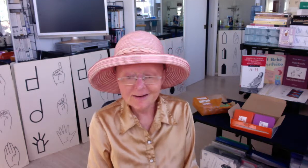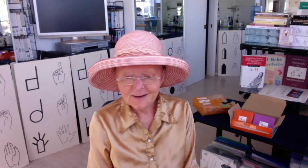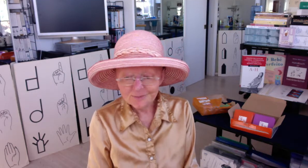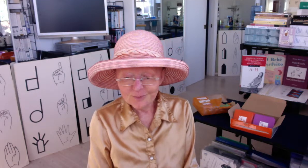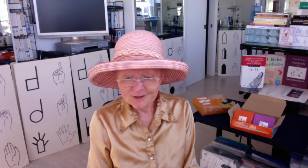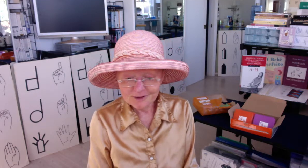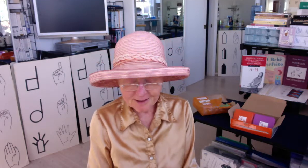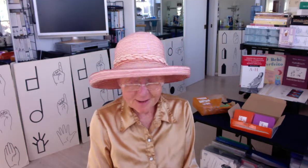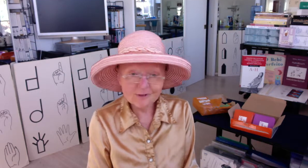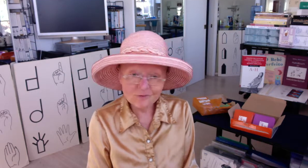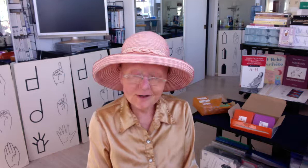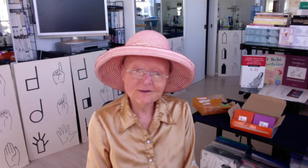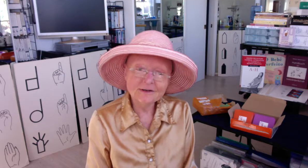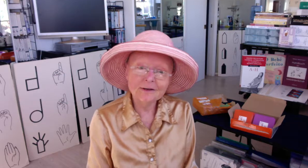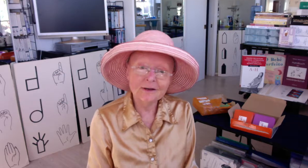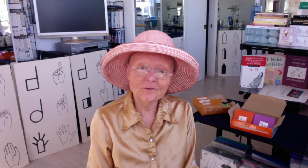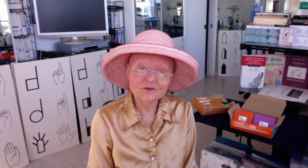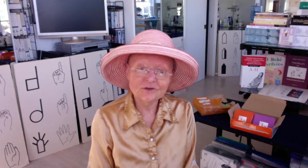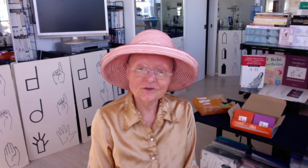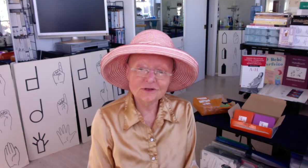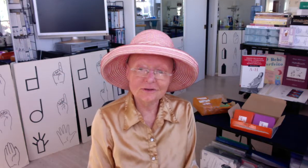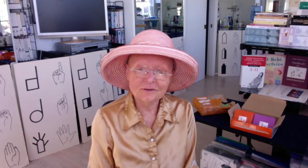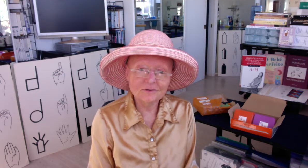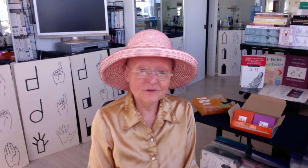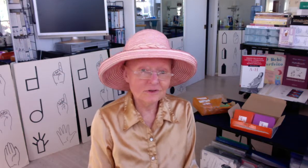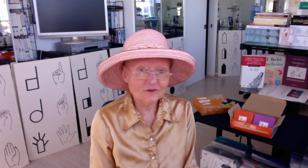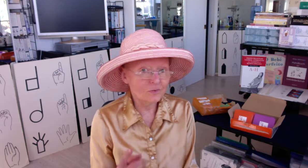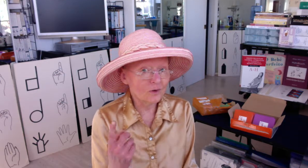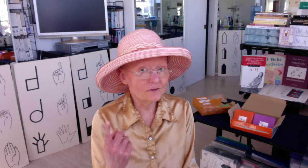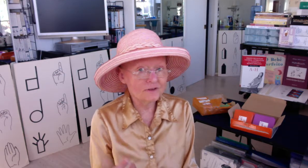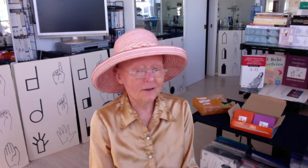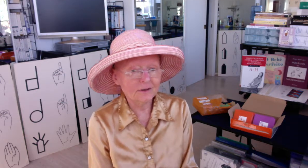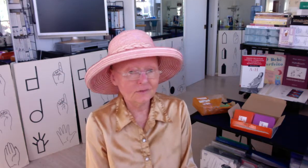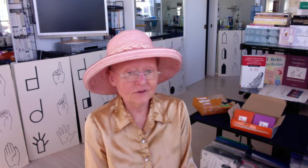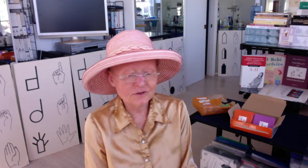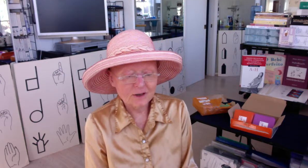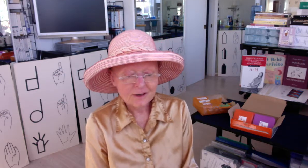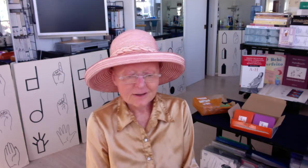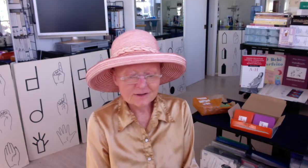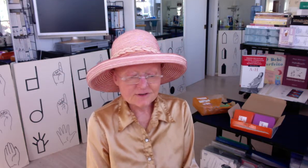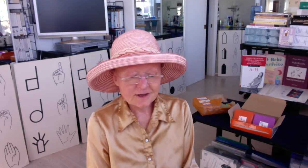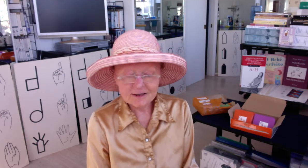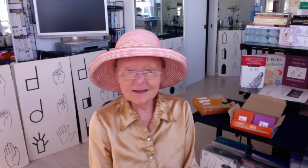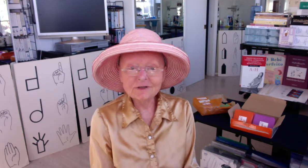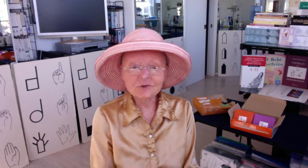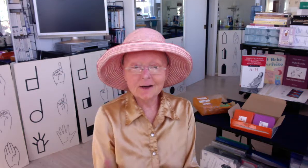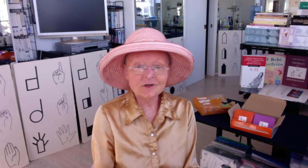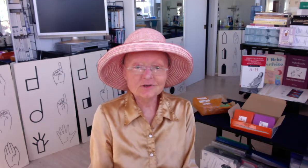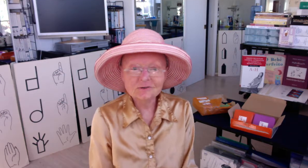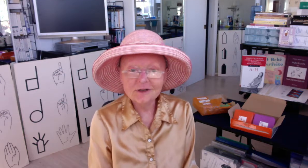But you can write sign languages and there isn't just one sign language It's not an international language